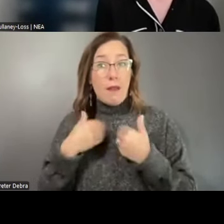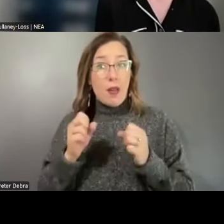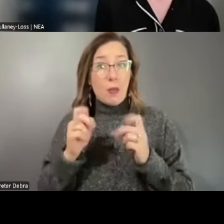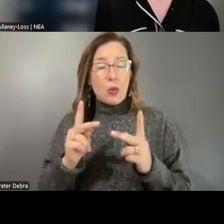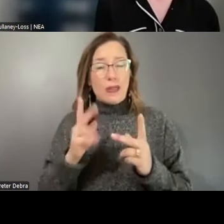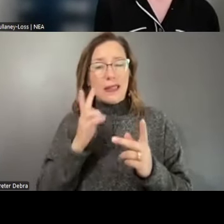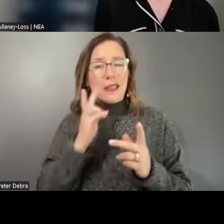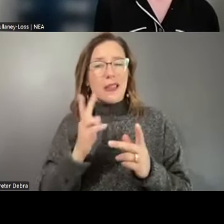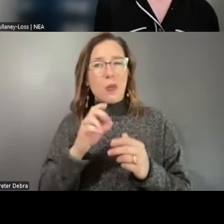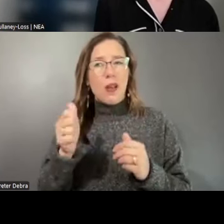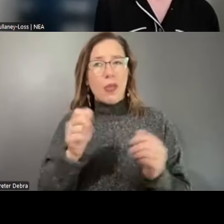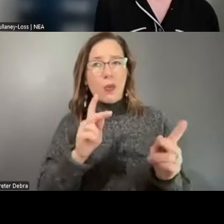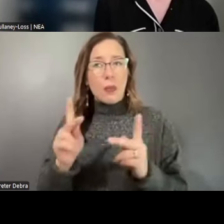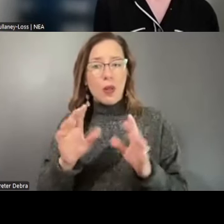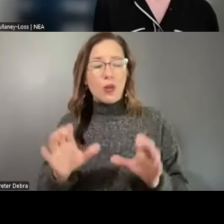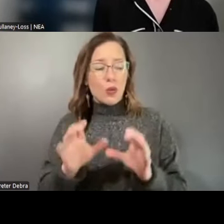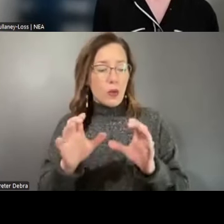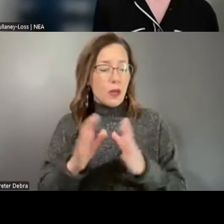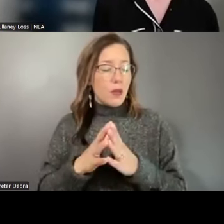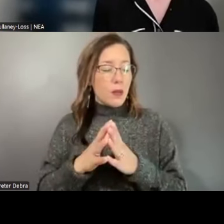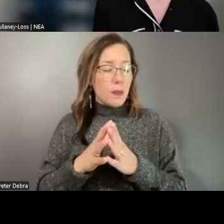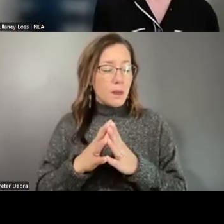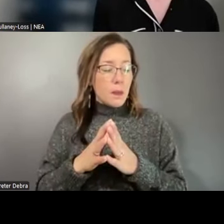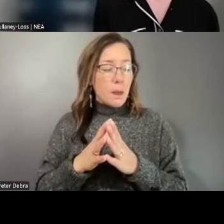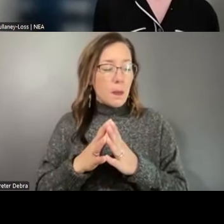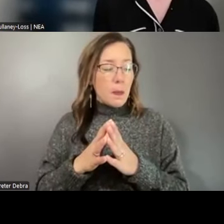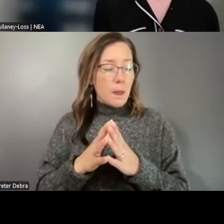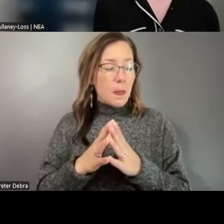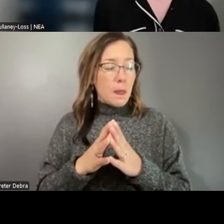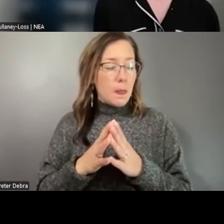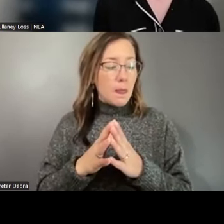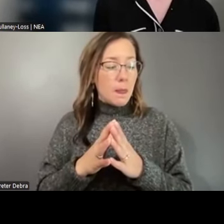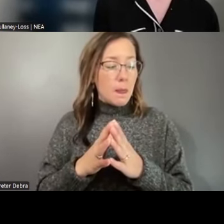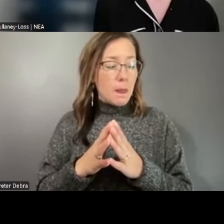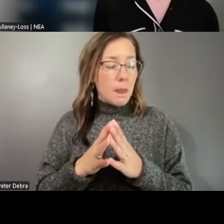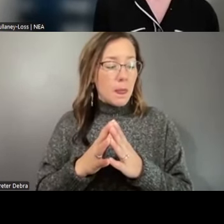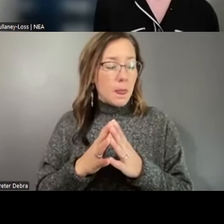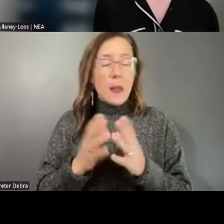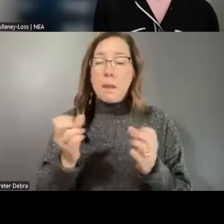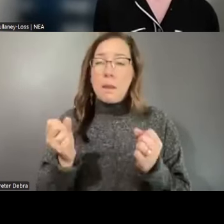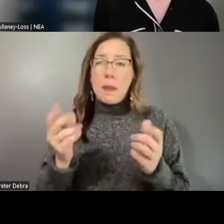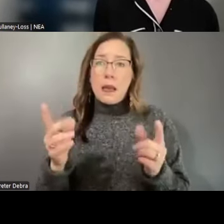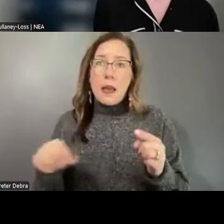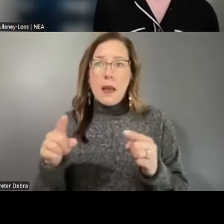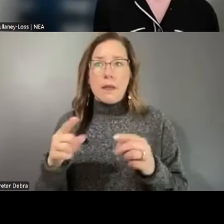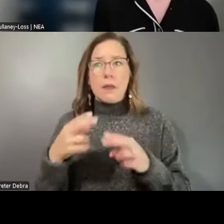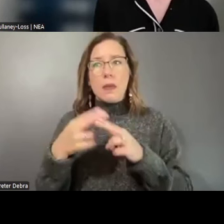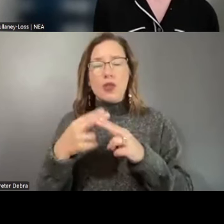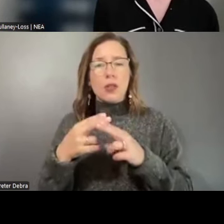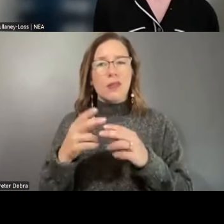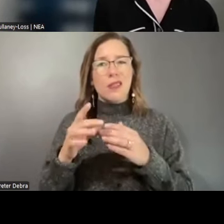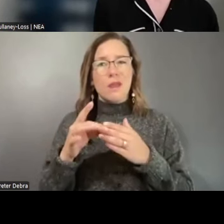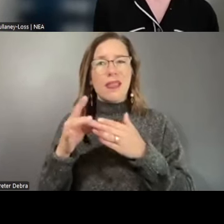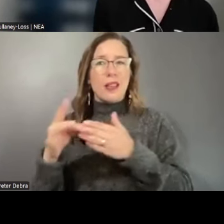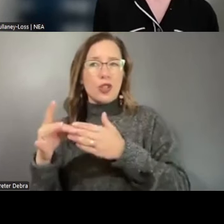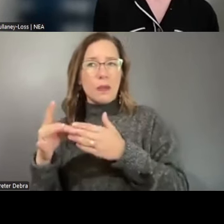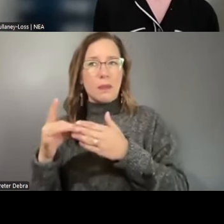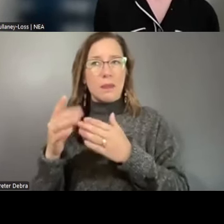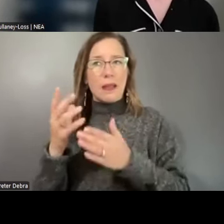doing. And also many, or some of them had raised an issue about a leadership gap. And the gap here